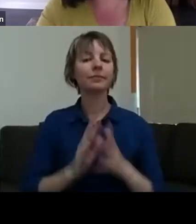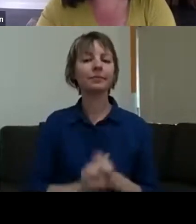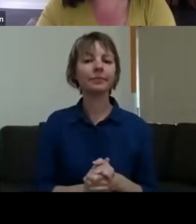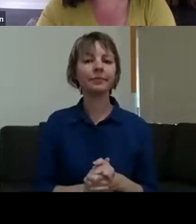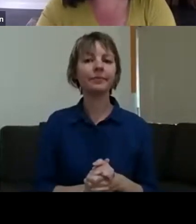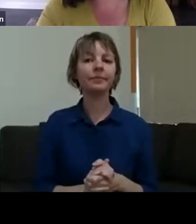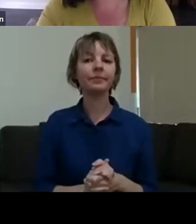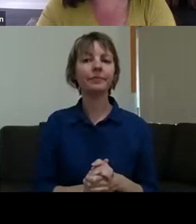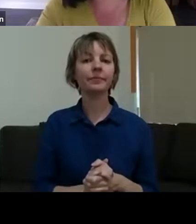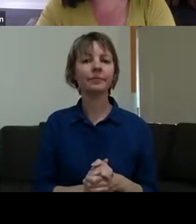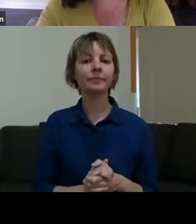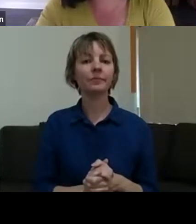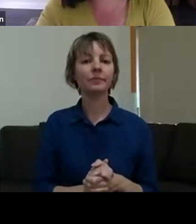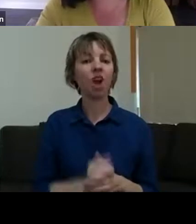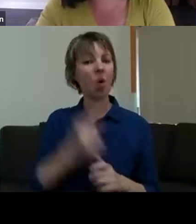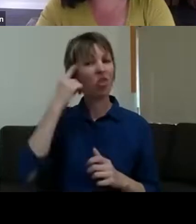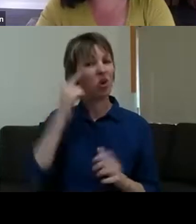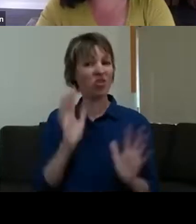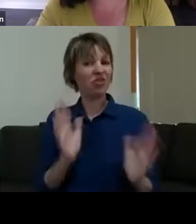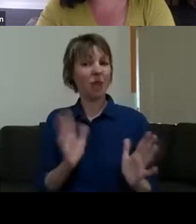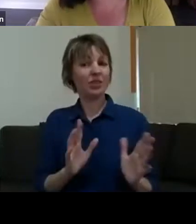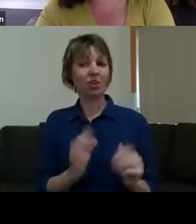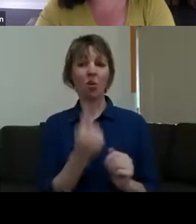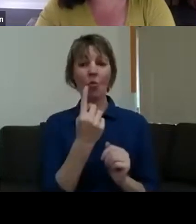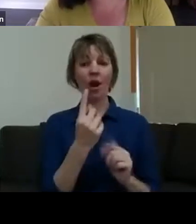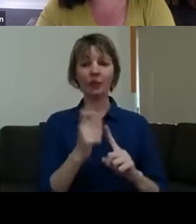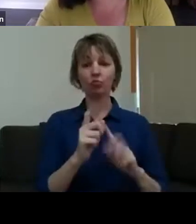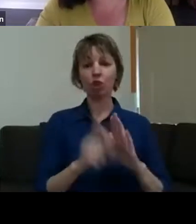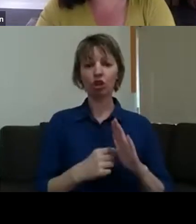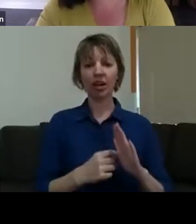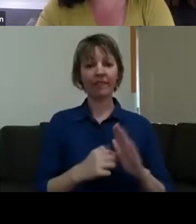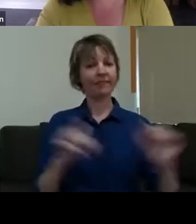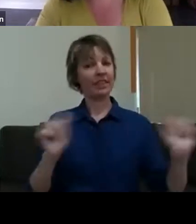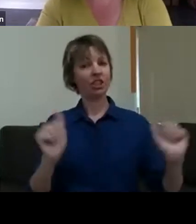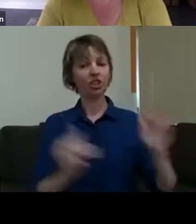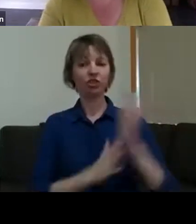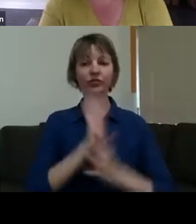that would be just it, and everything would be fine, and everyone in the community was like, "No! This can't stop! You have to do